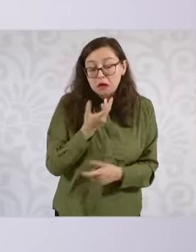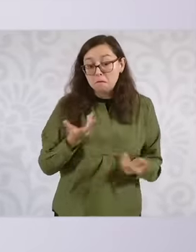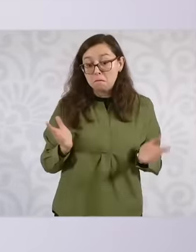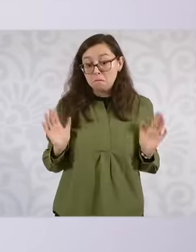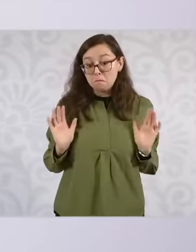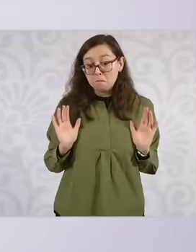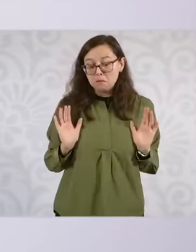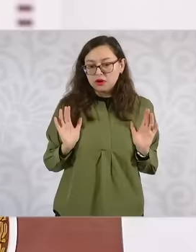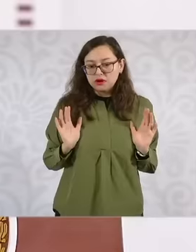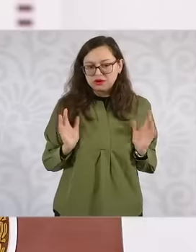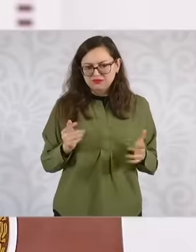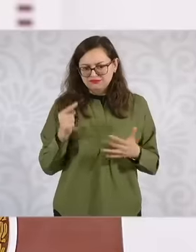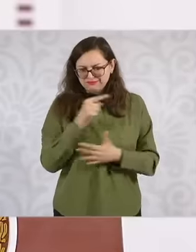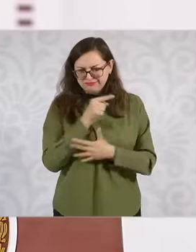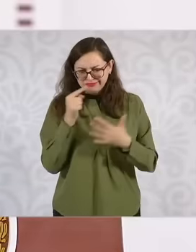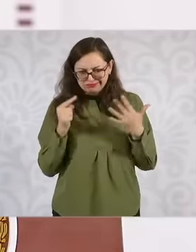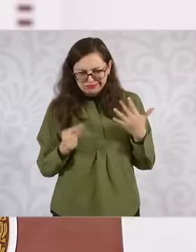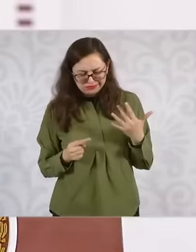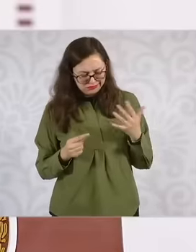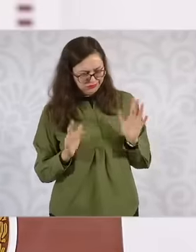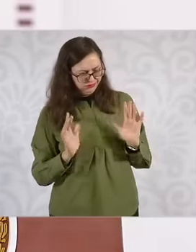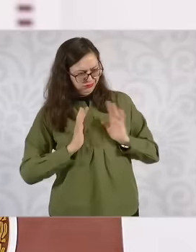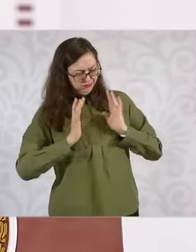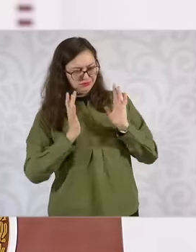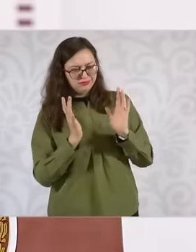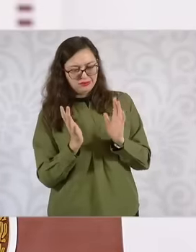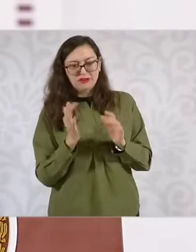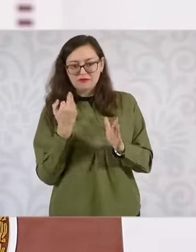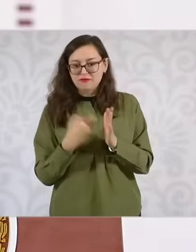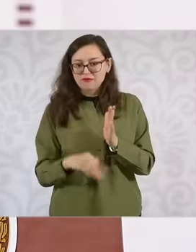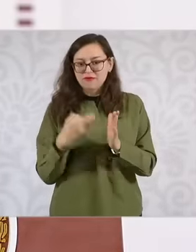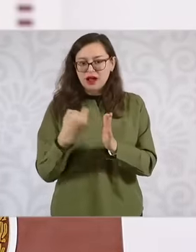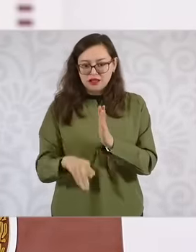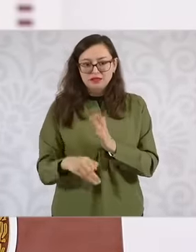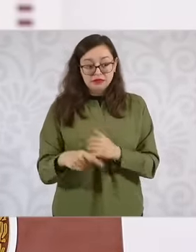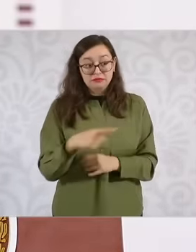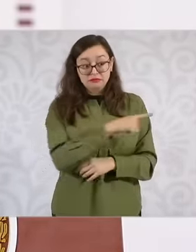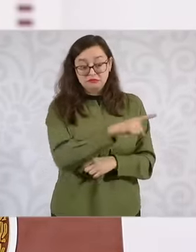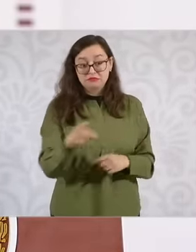circumstances that even throughout the campaign they were expressing to me, so